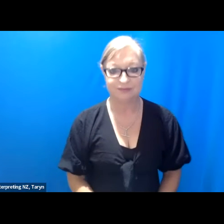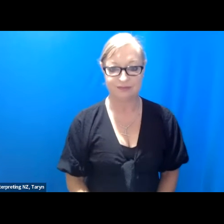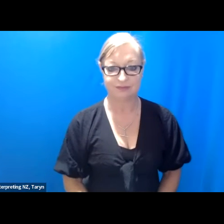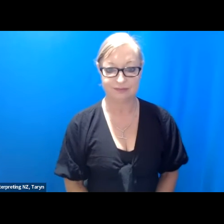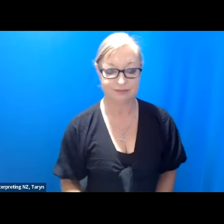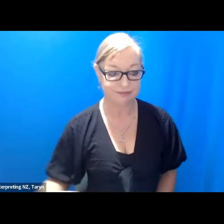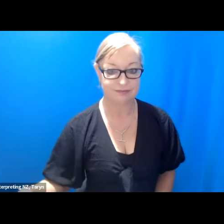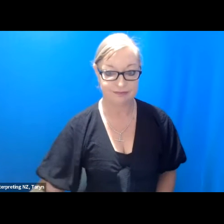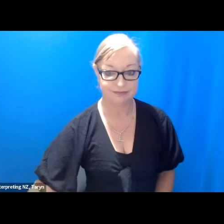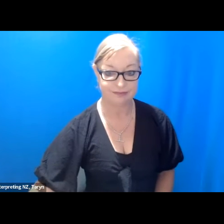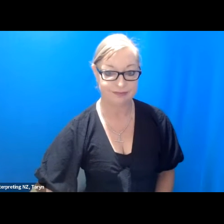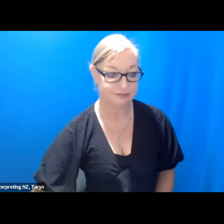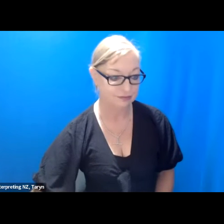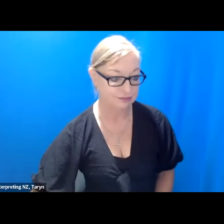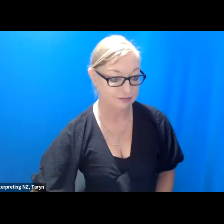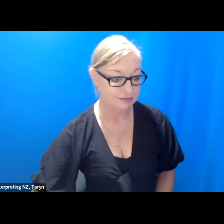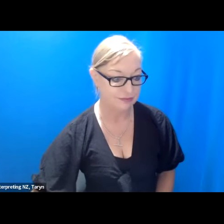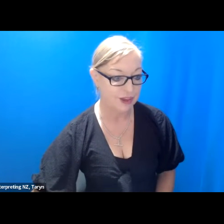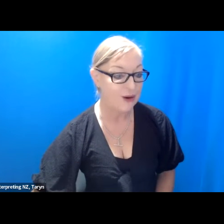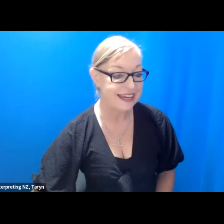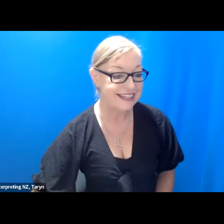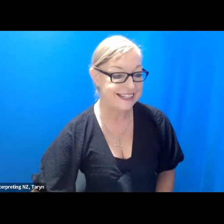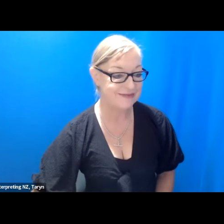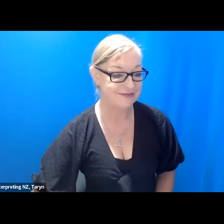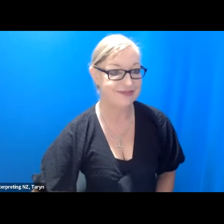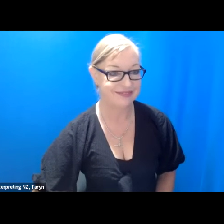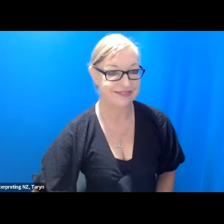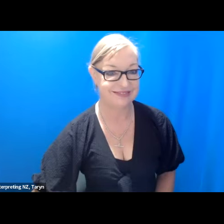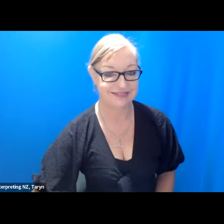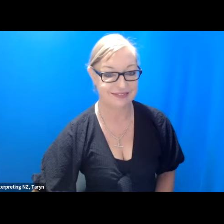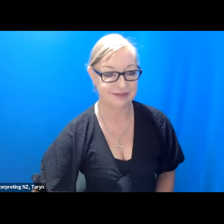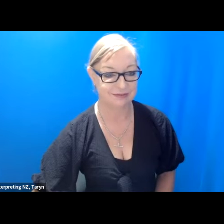Great Go ahead Thank you,